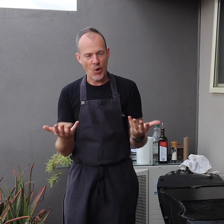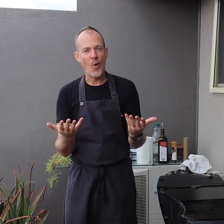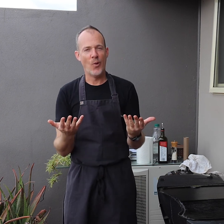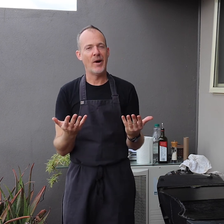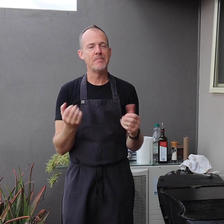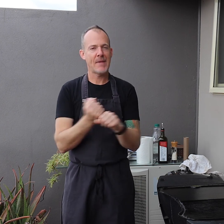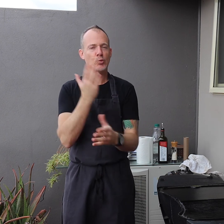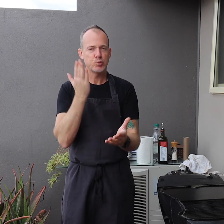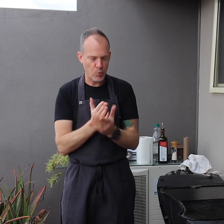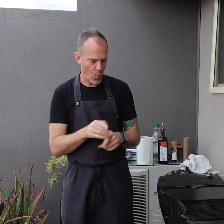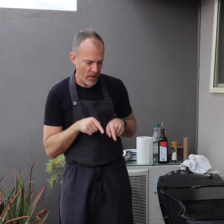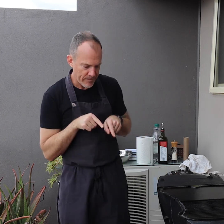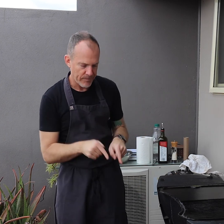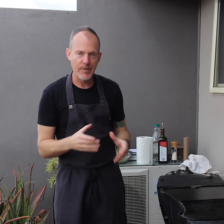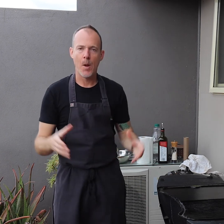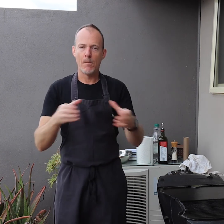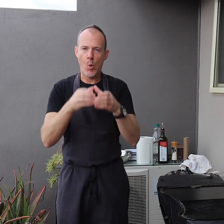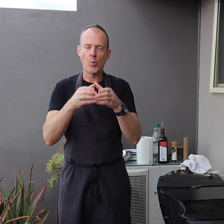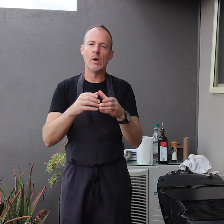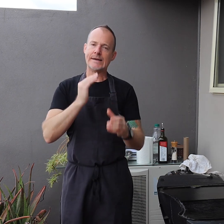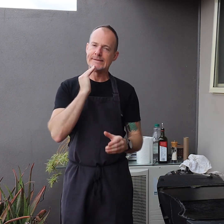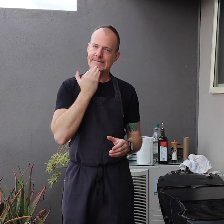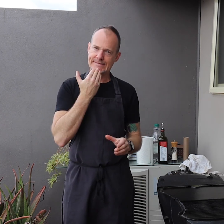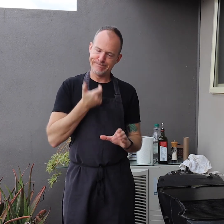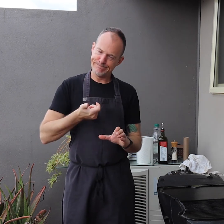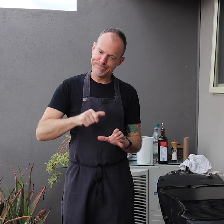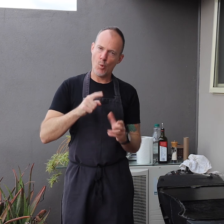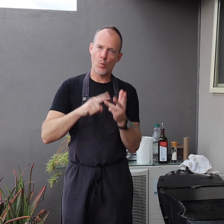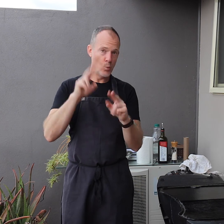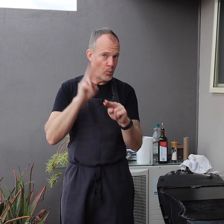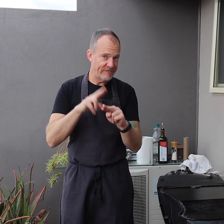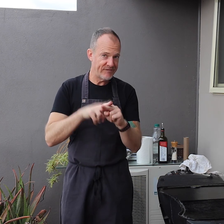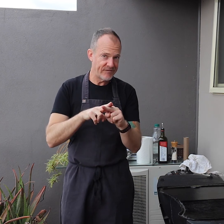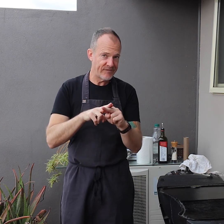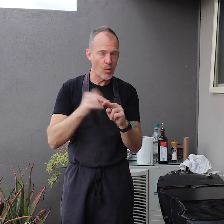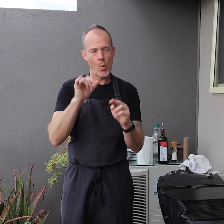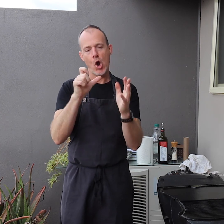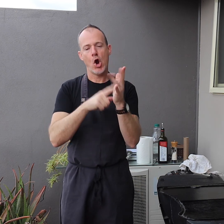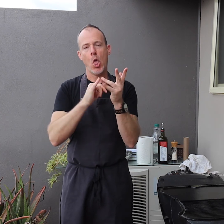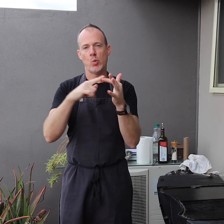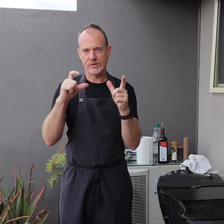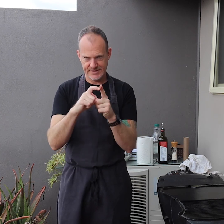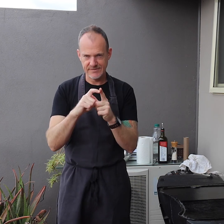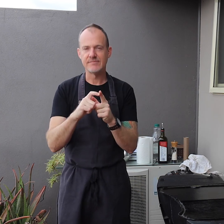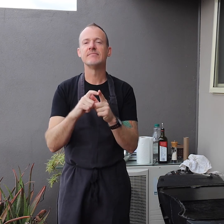So, make sure the bottle is tightly closed and turned off,